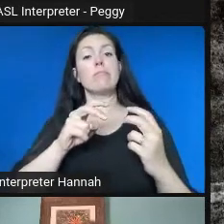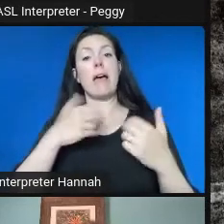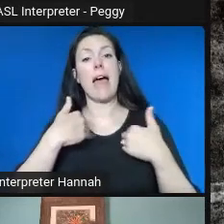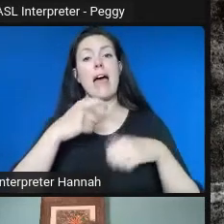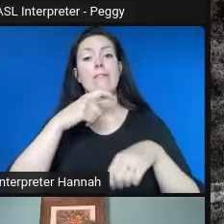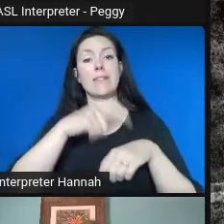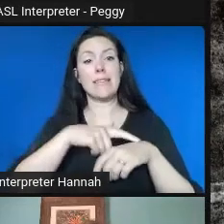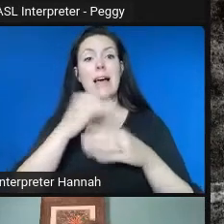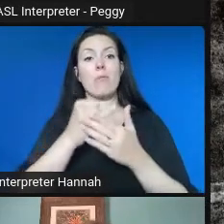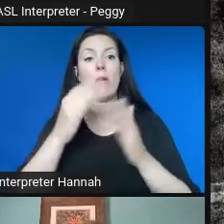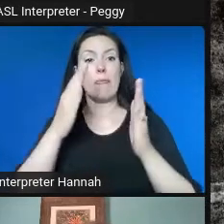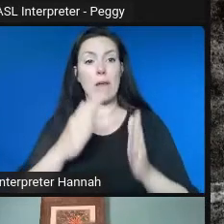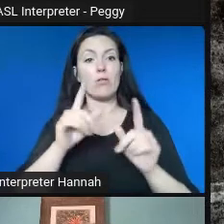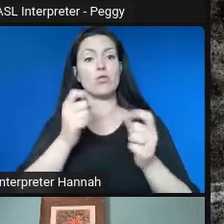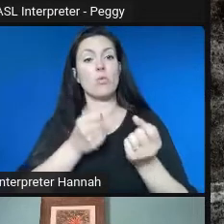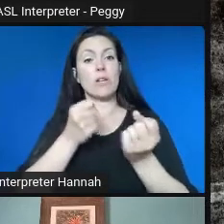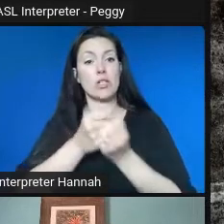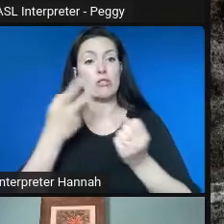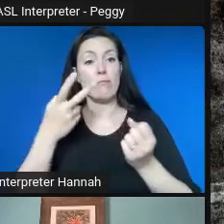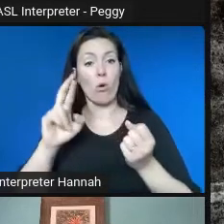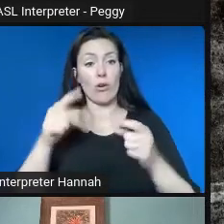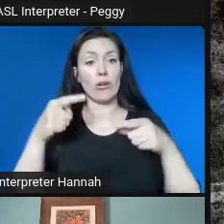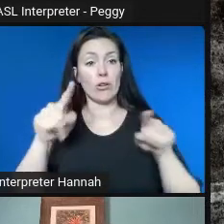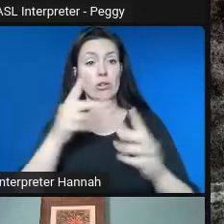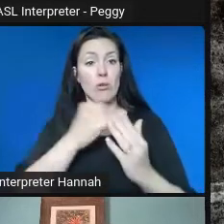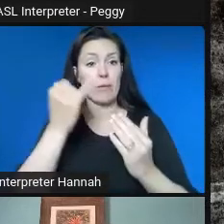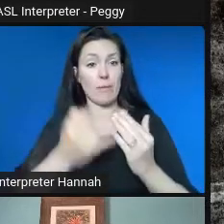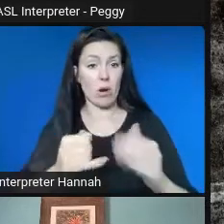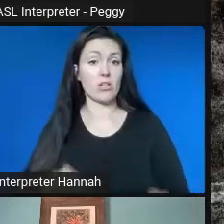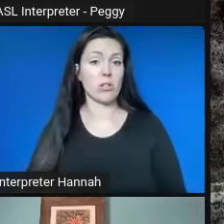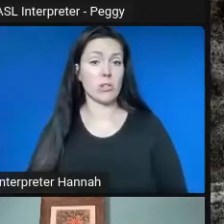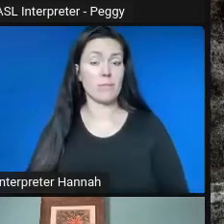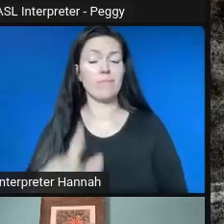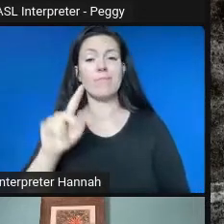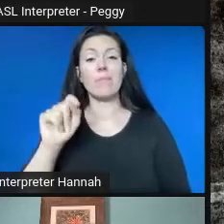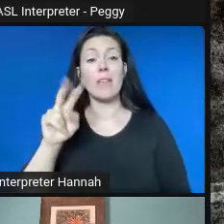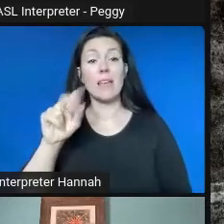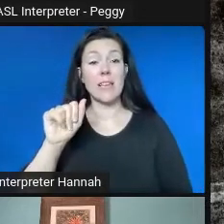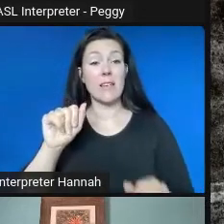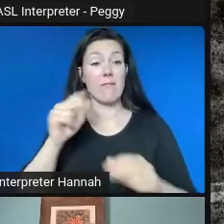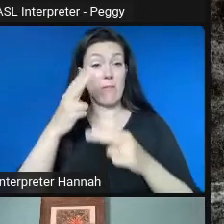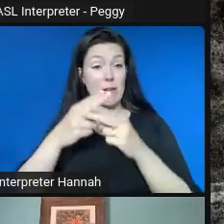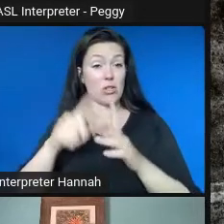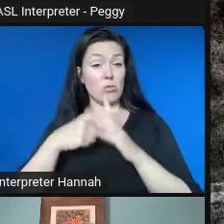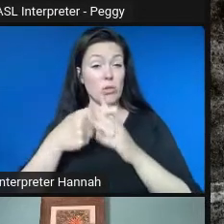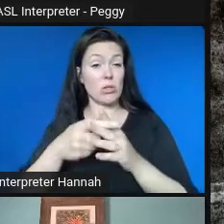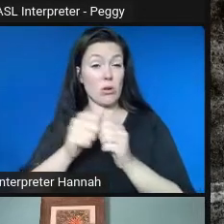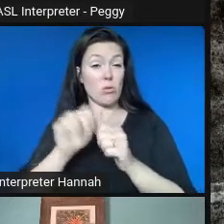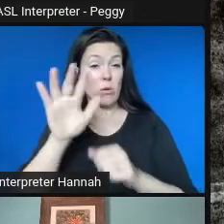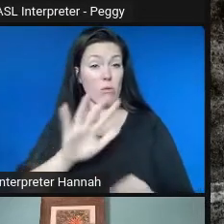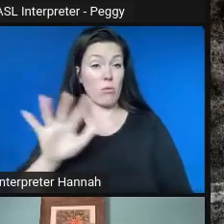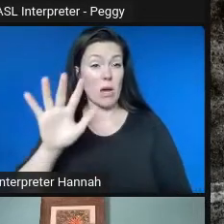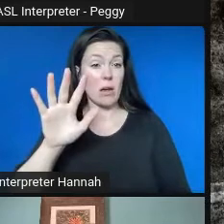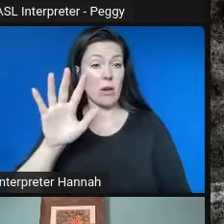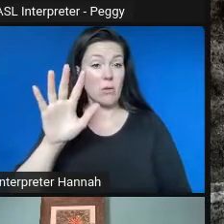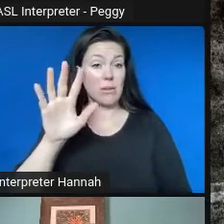project. So, you know, Teva mentioned we started with about a six-month (Indiscernible) figured out somewhere along